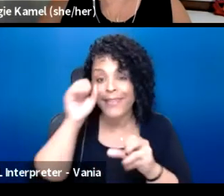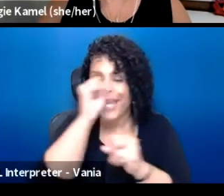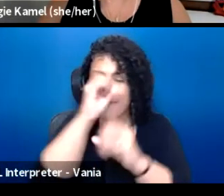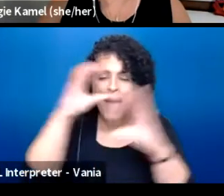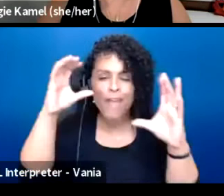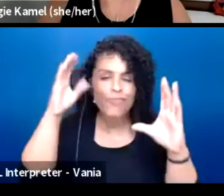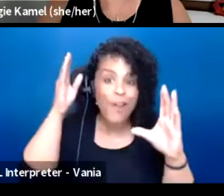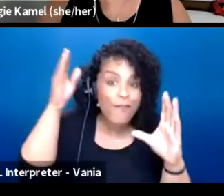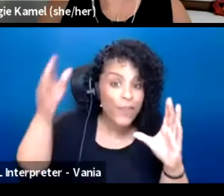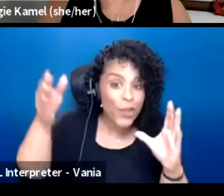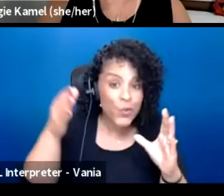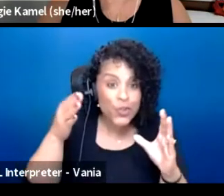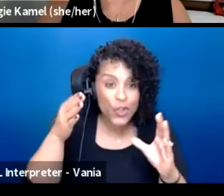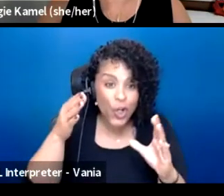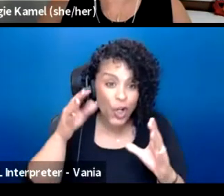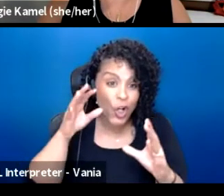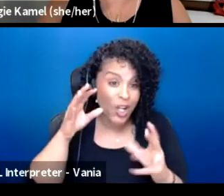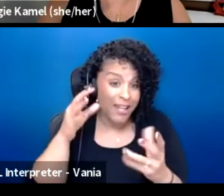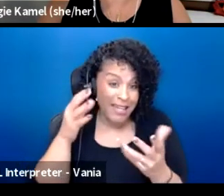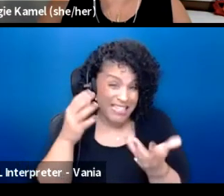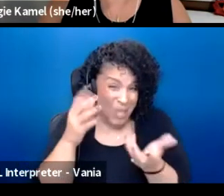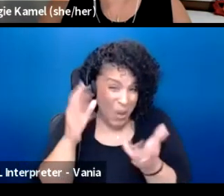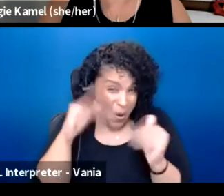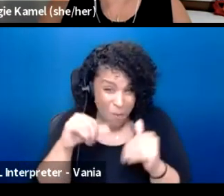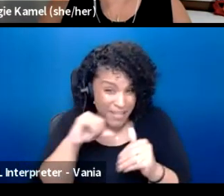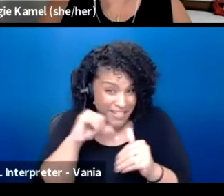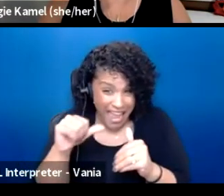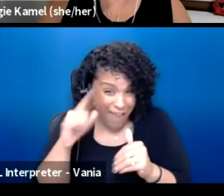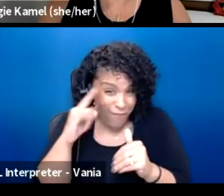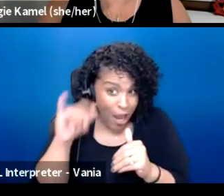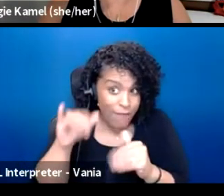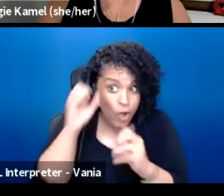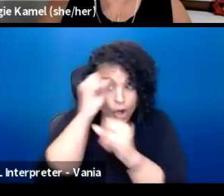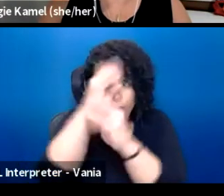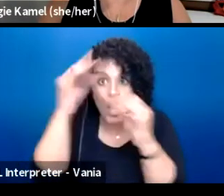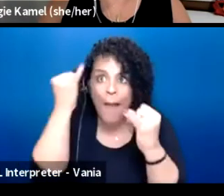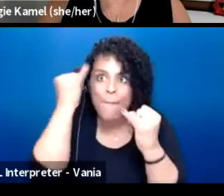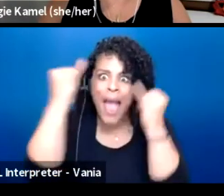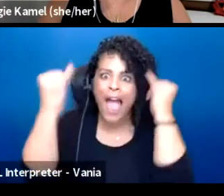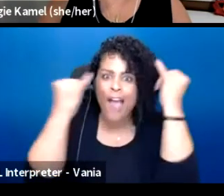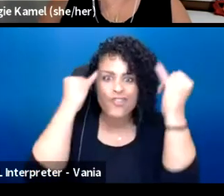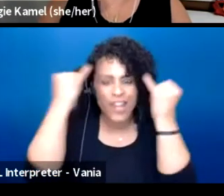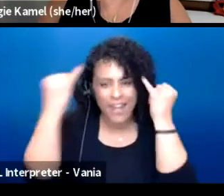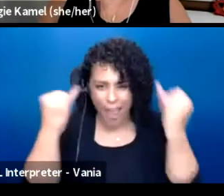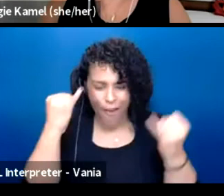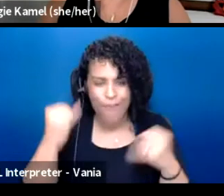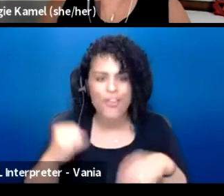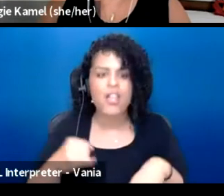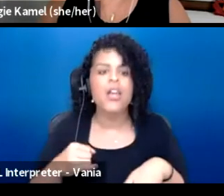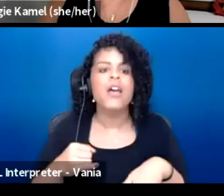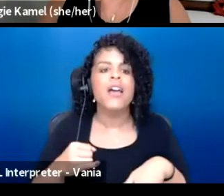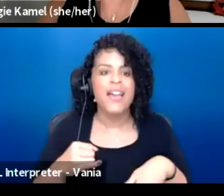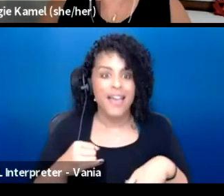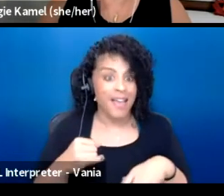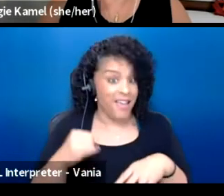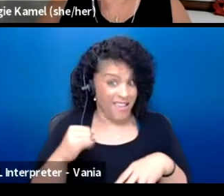and hopefully won't be imaginary forever, would be one where the the minute you...